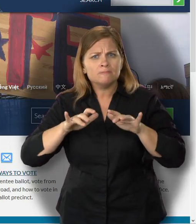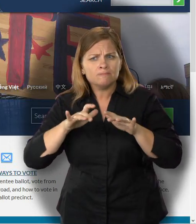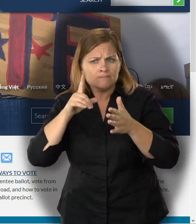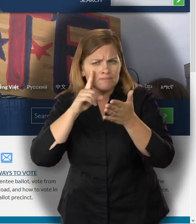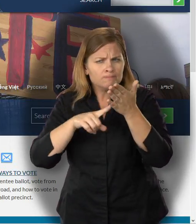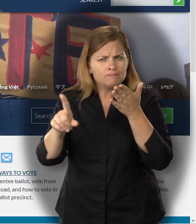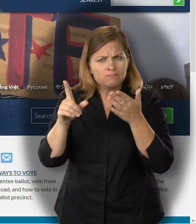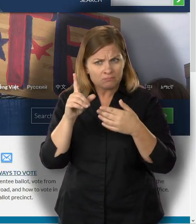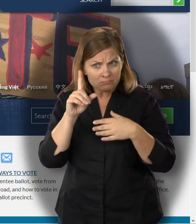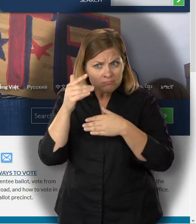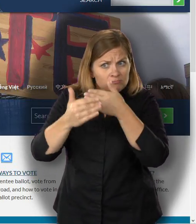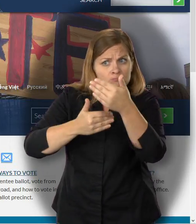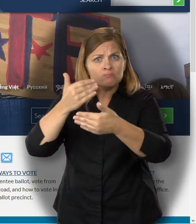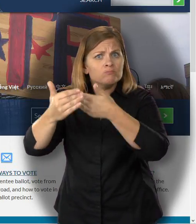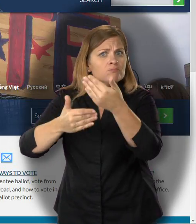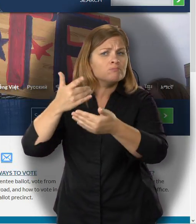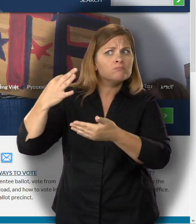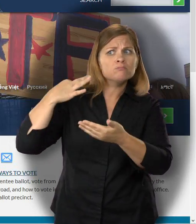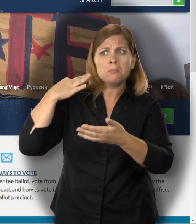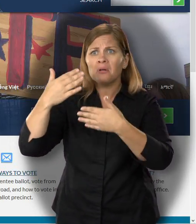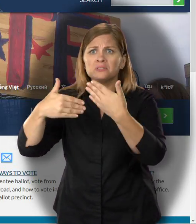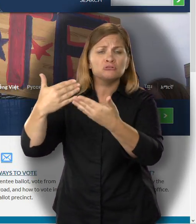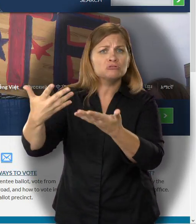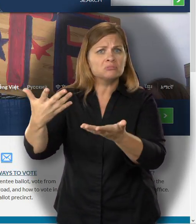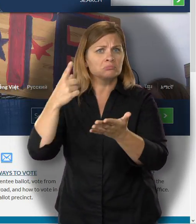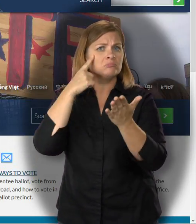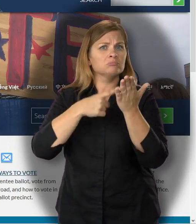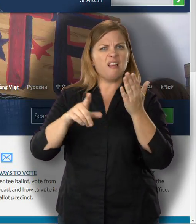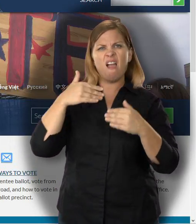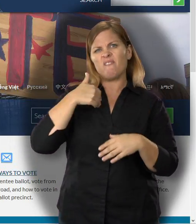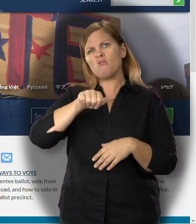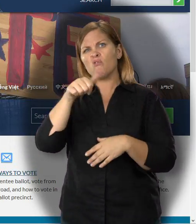If you haven't received it yet, you can check on its status online.